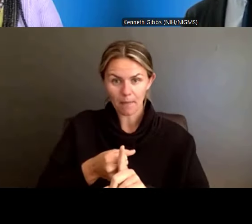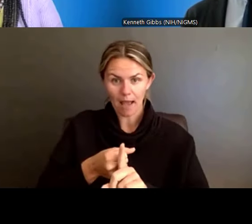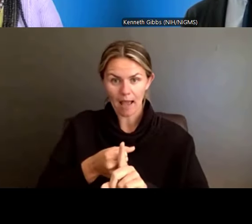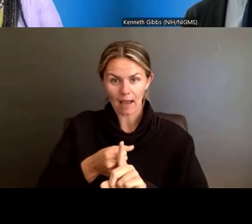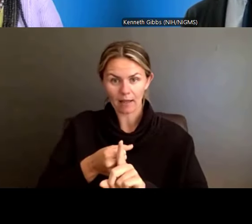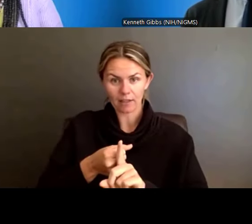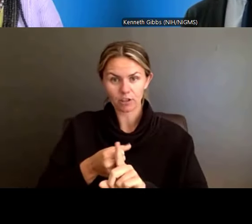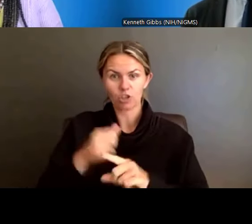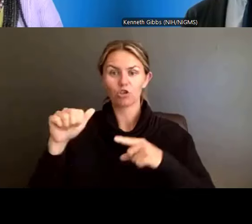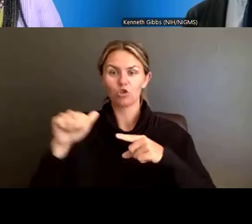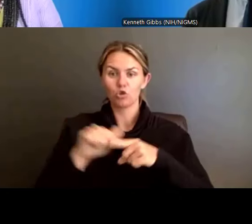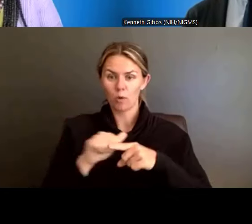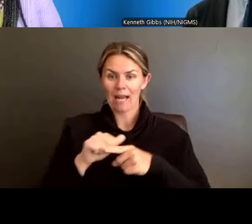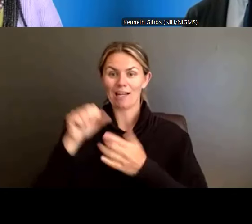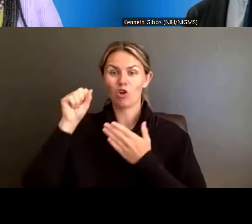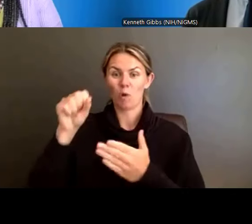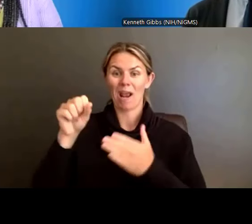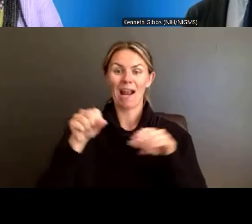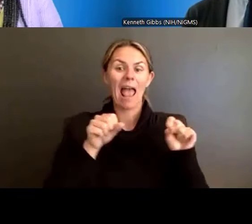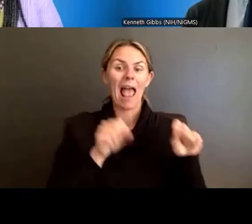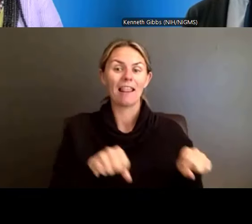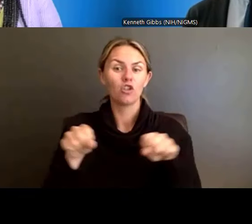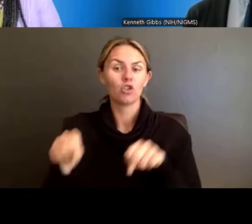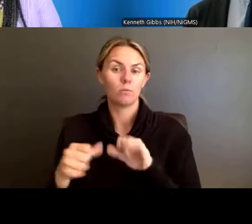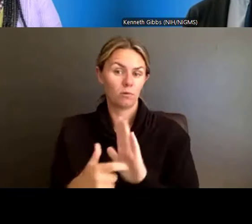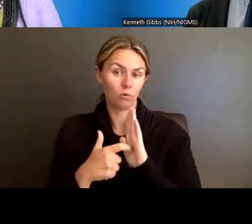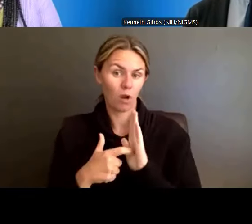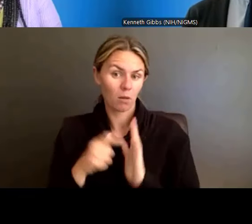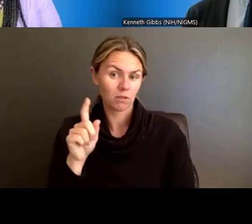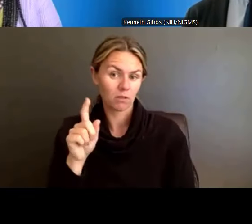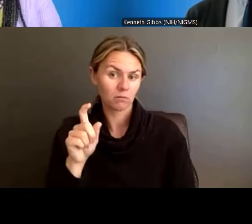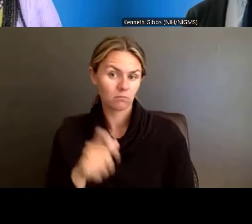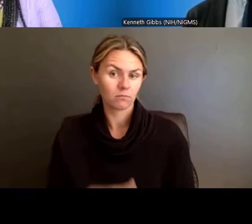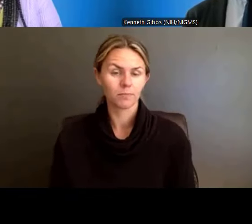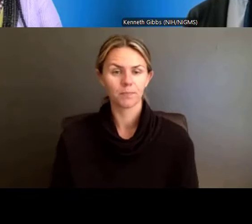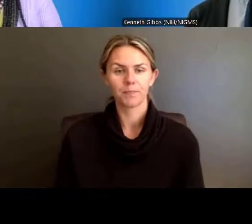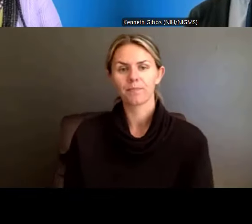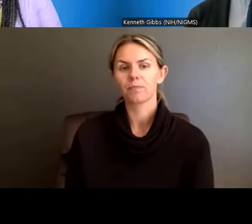the training grant eligibility requirements? Dr. Ericka Boone: No.